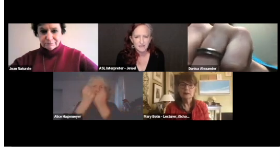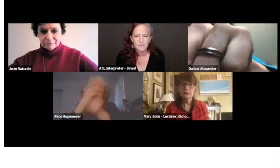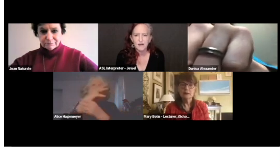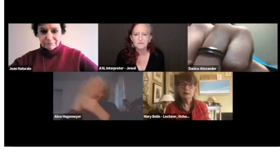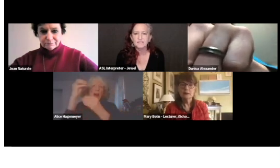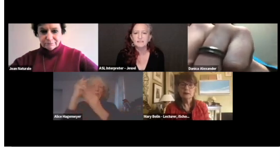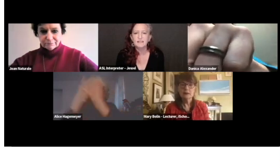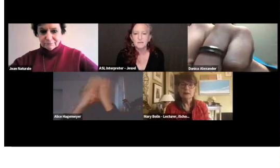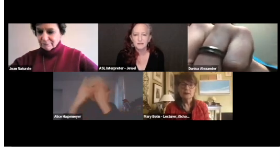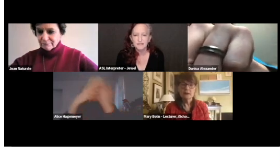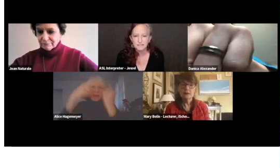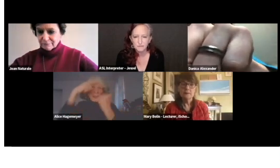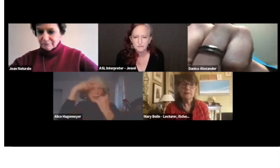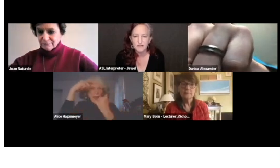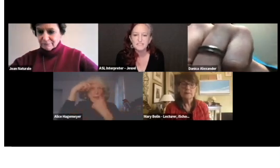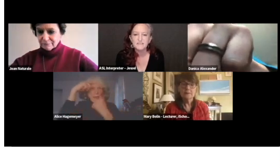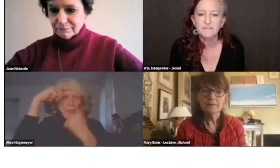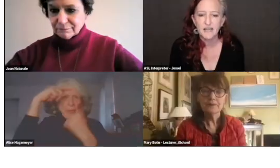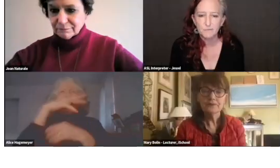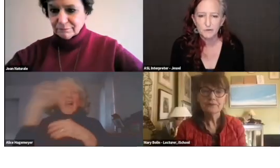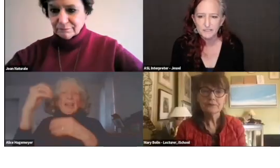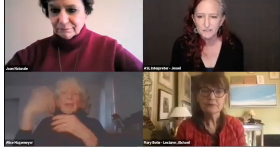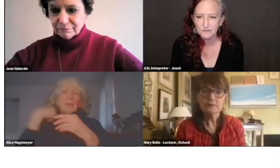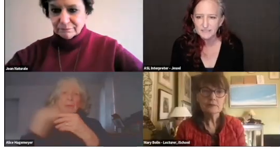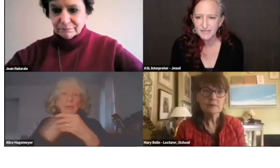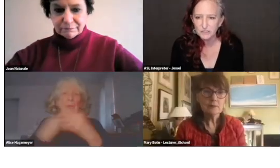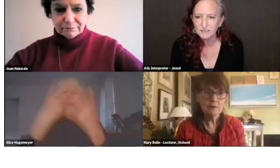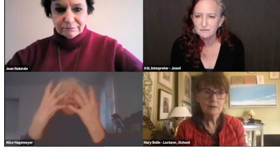about the Friends of the Library Association.